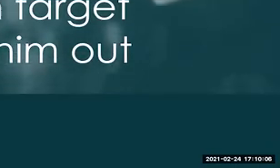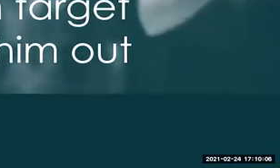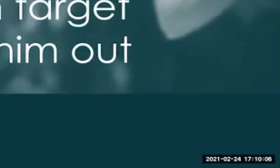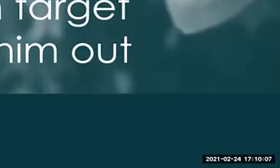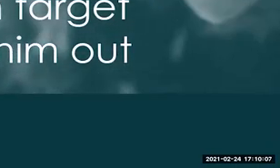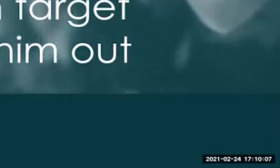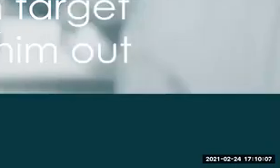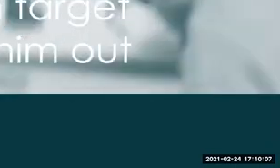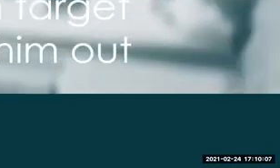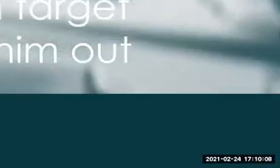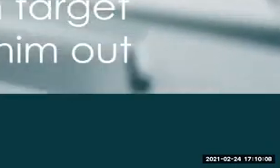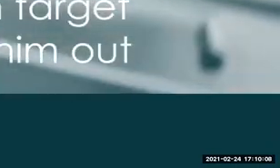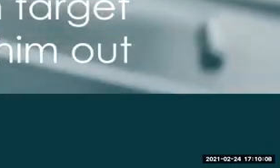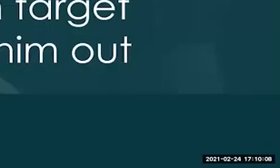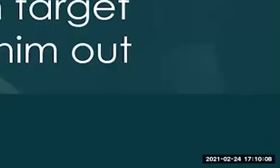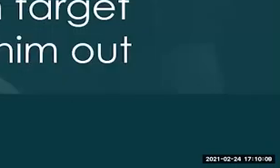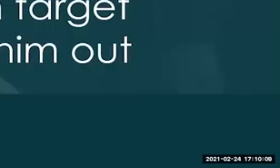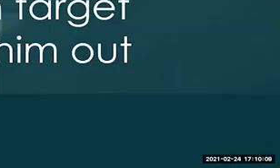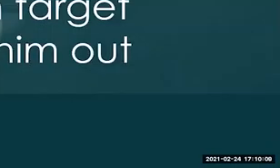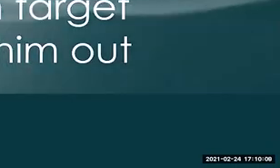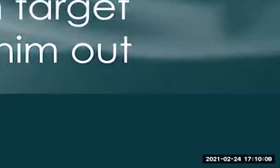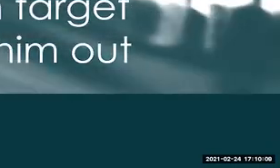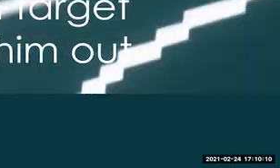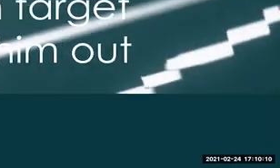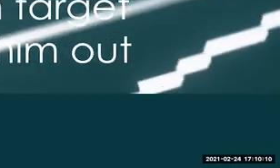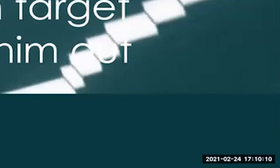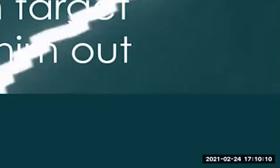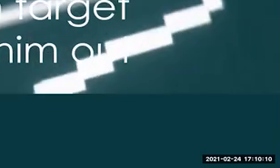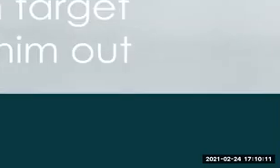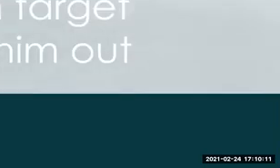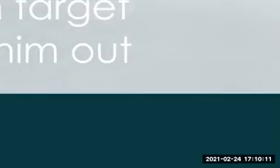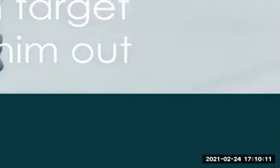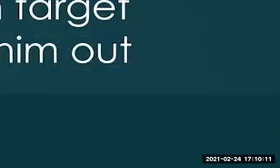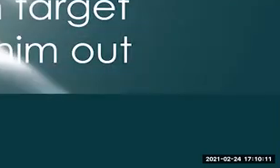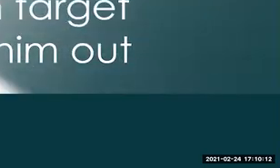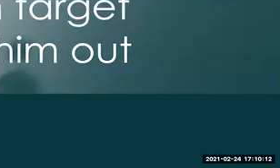and you are wandering a very vast and open space that is not a cityscape, but somewhere adventurous